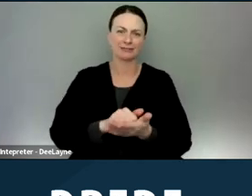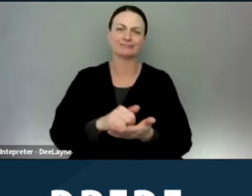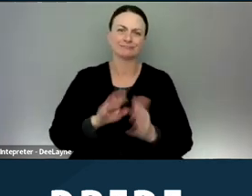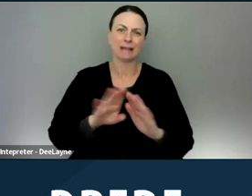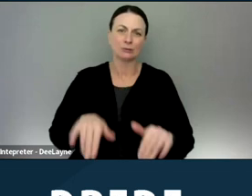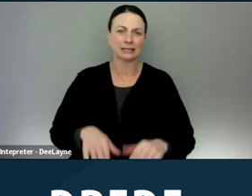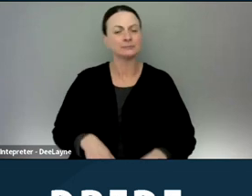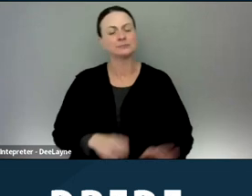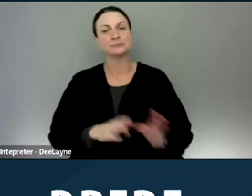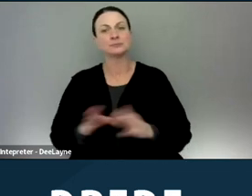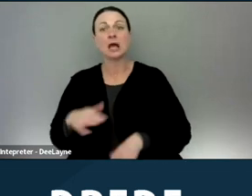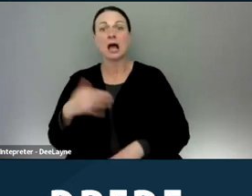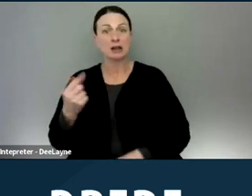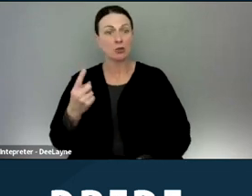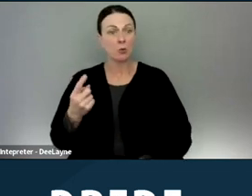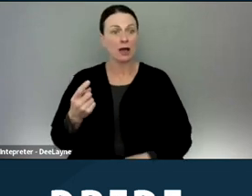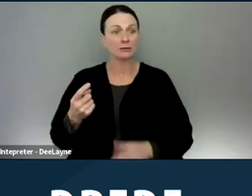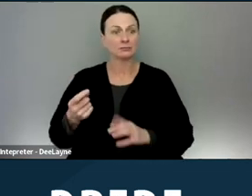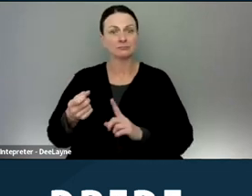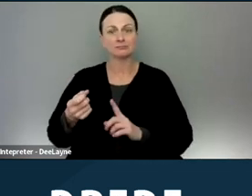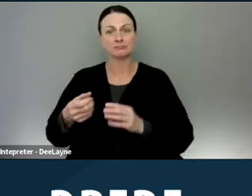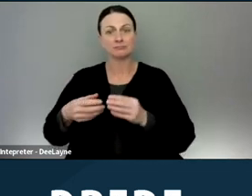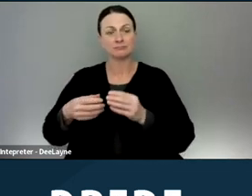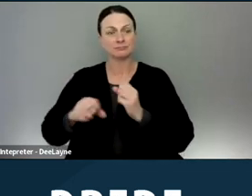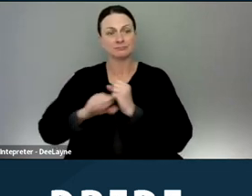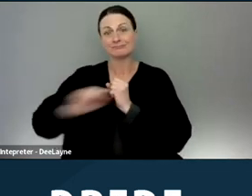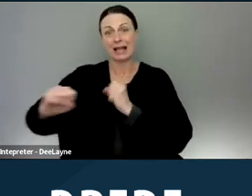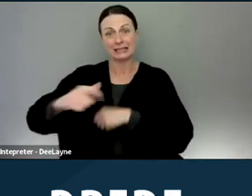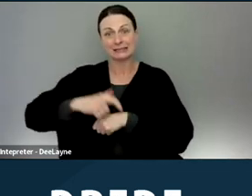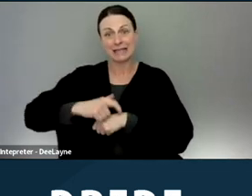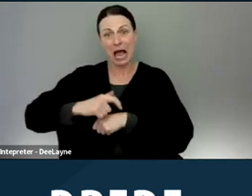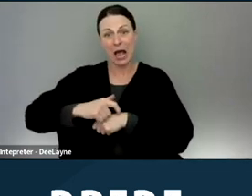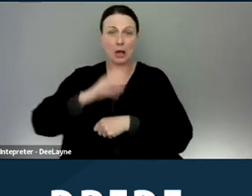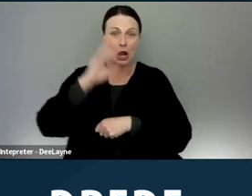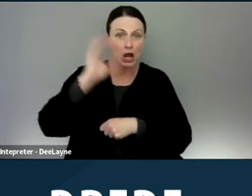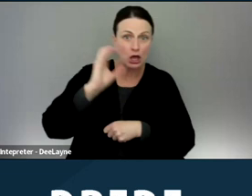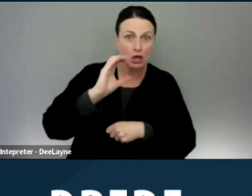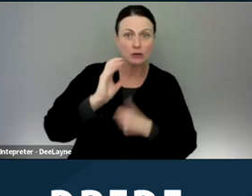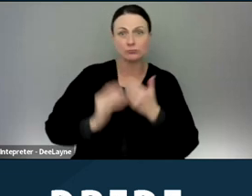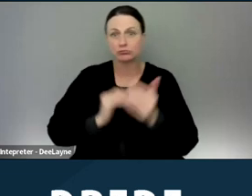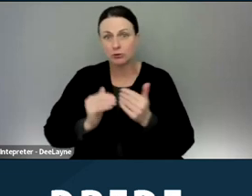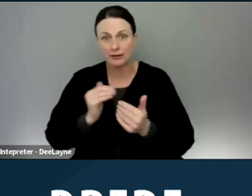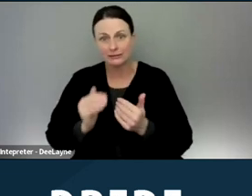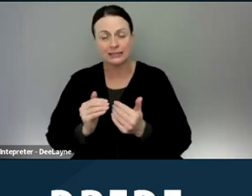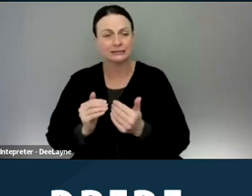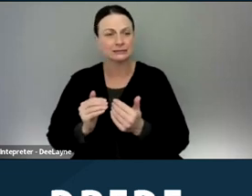Another would be to expand the time in which a tenant can look for and process and get their application